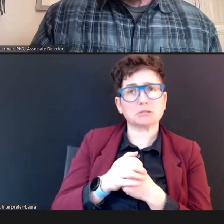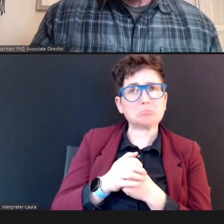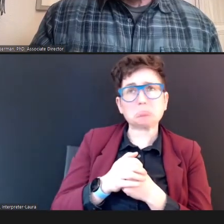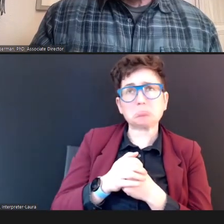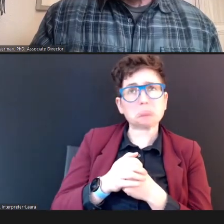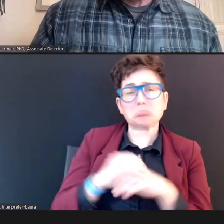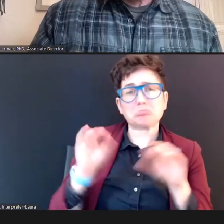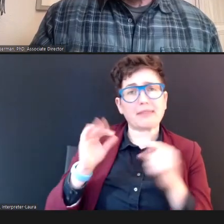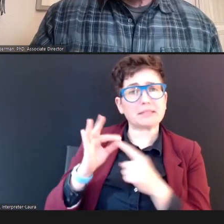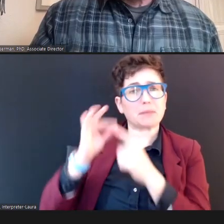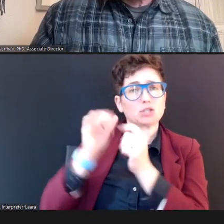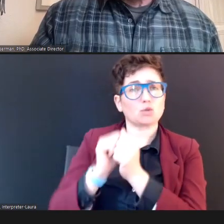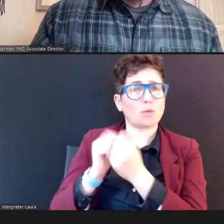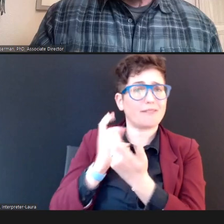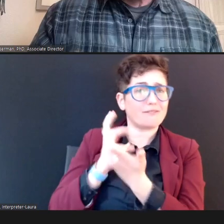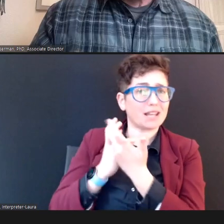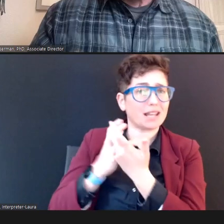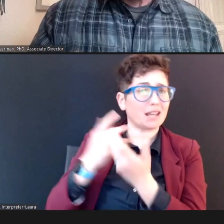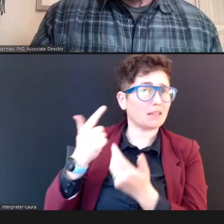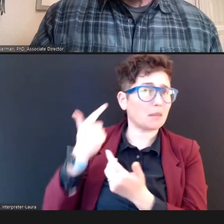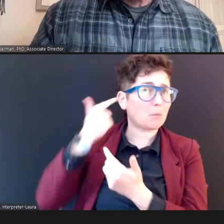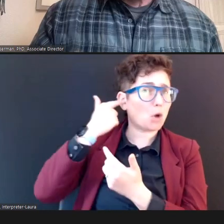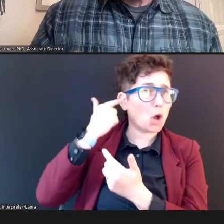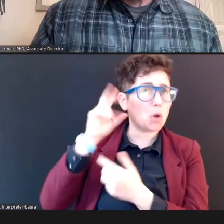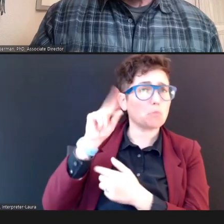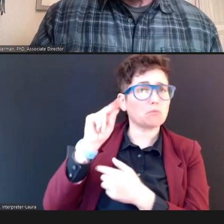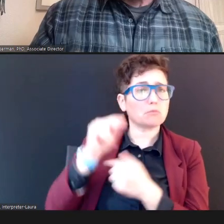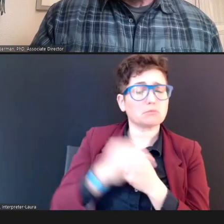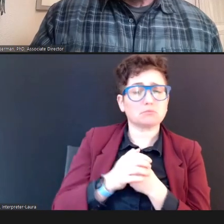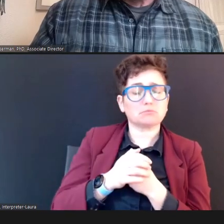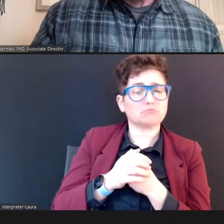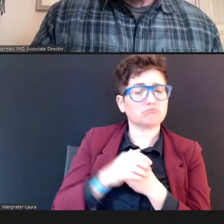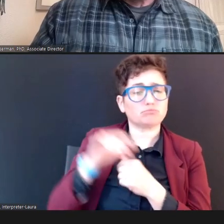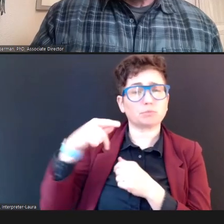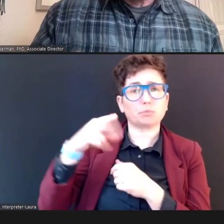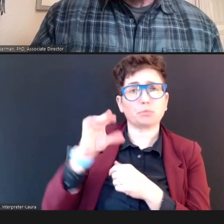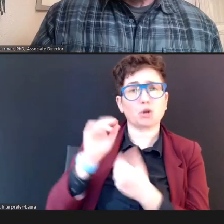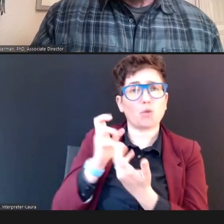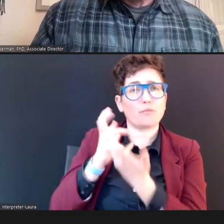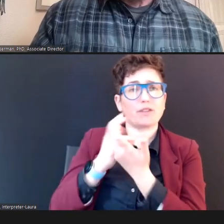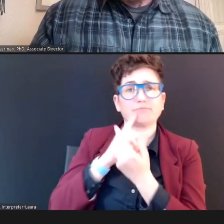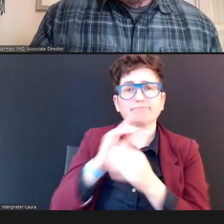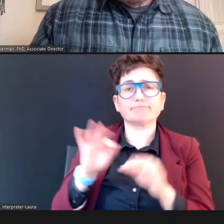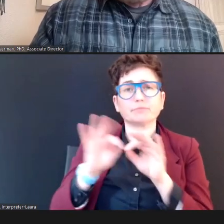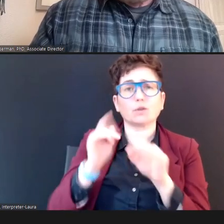just -- that probe fit is key for all -- all children.